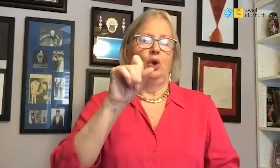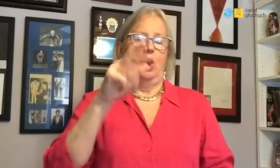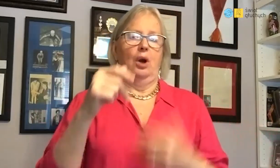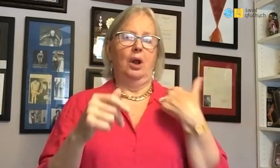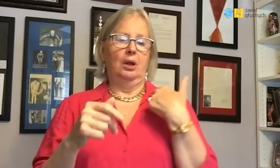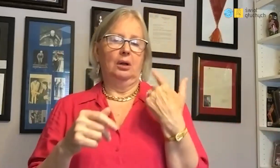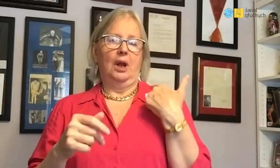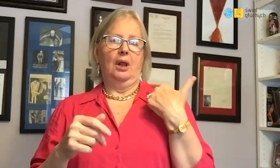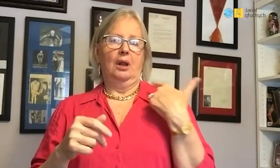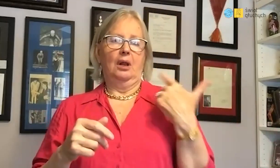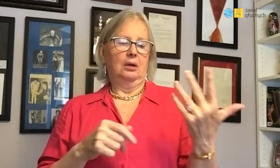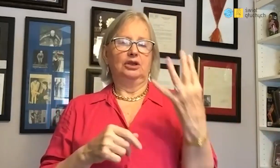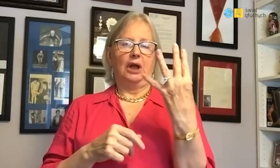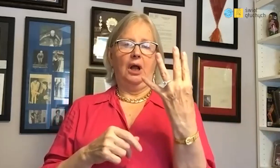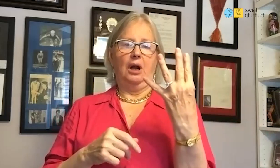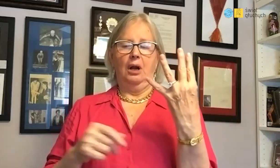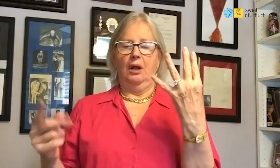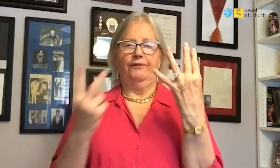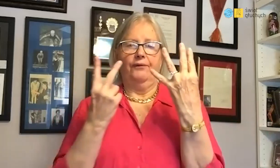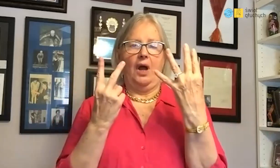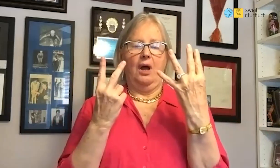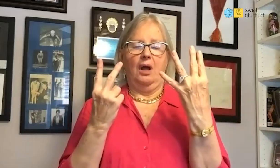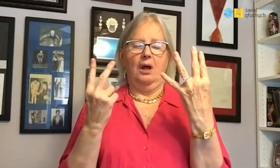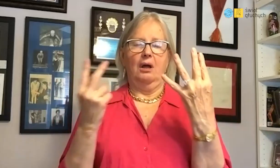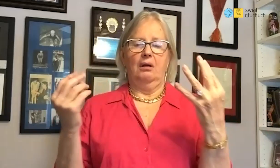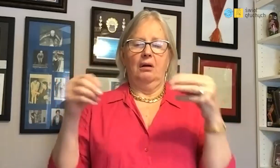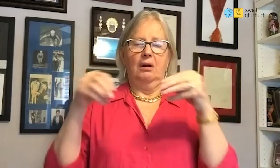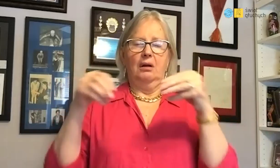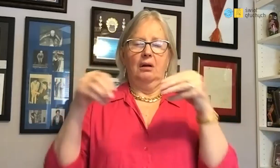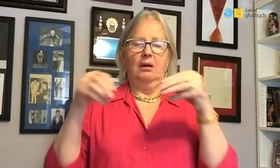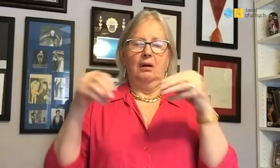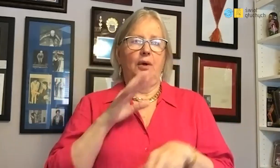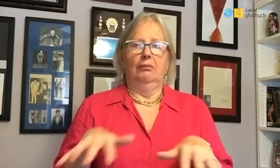The older daughter had then 4 years old and younger child 2.